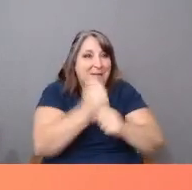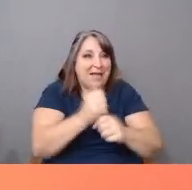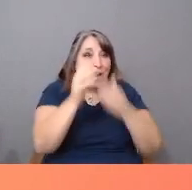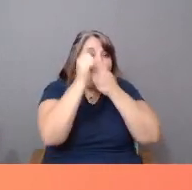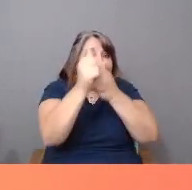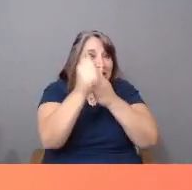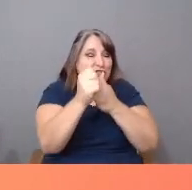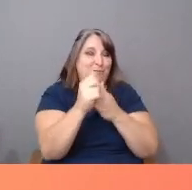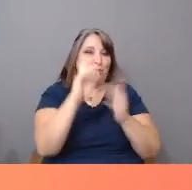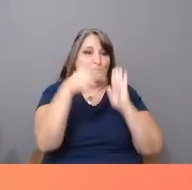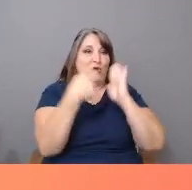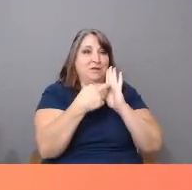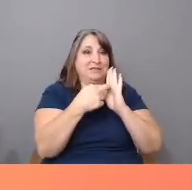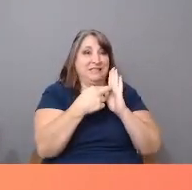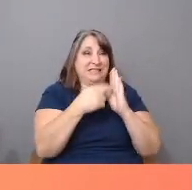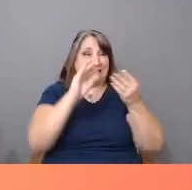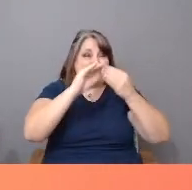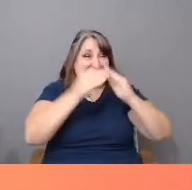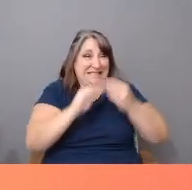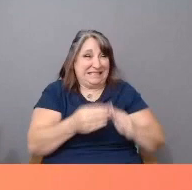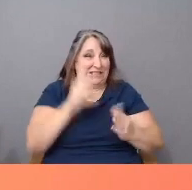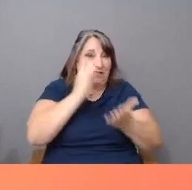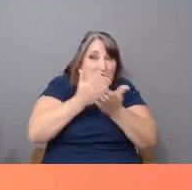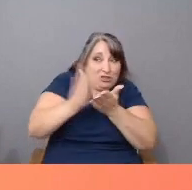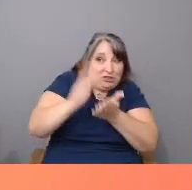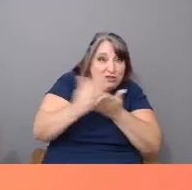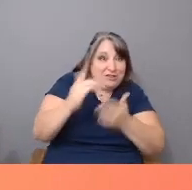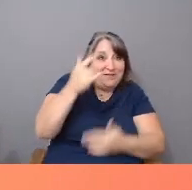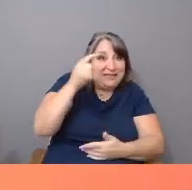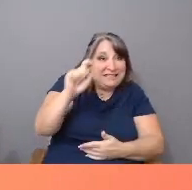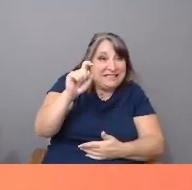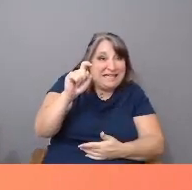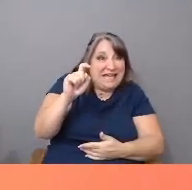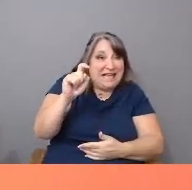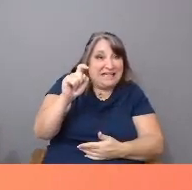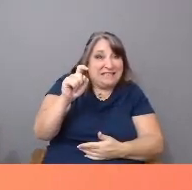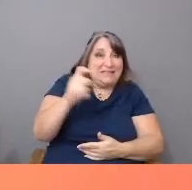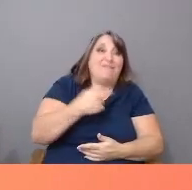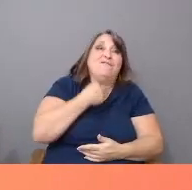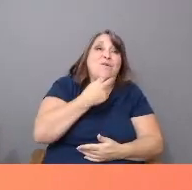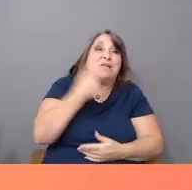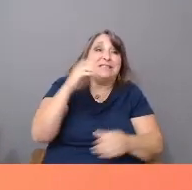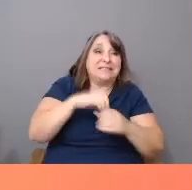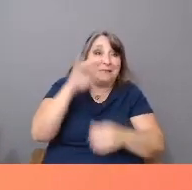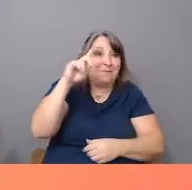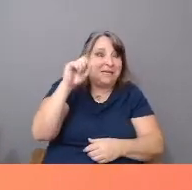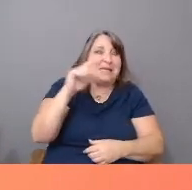The statistics for exclusion of Latinx voices in media are staggering.